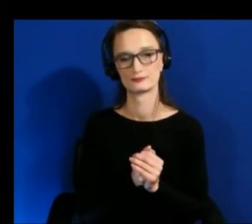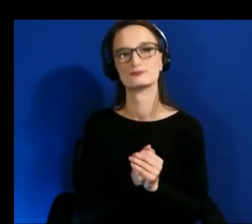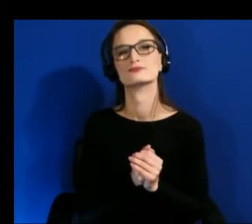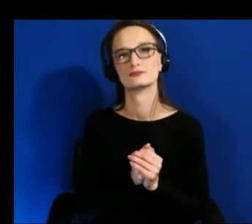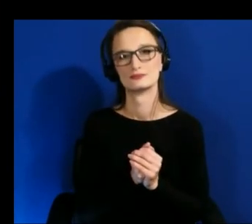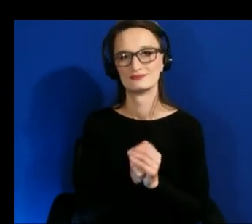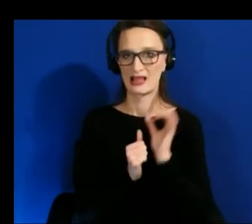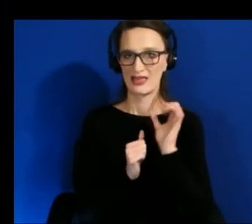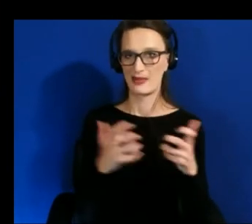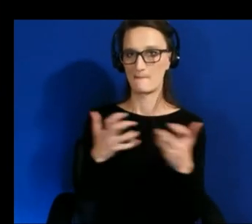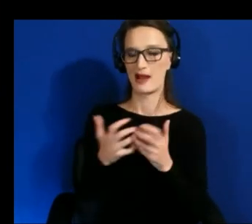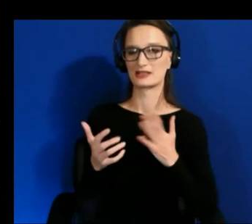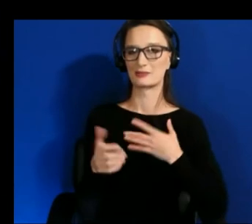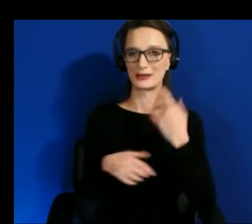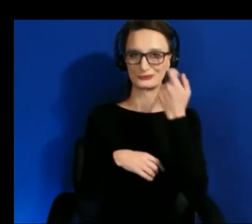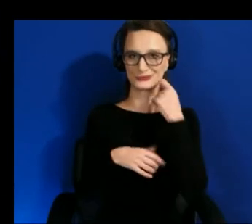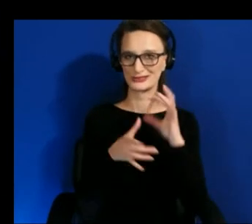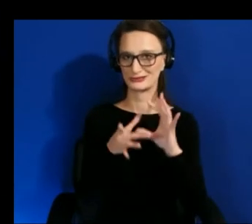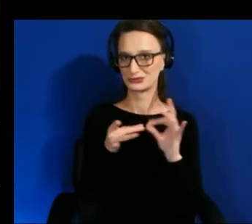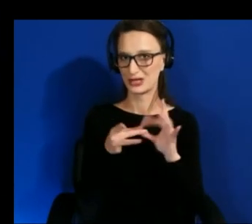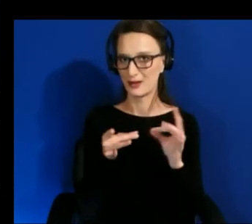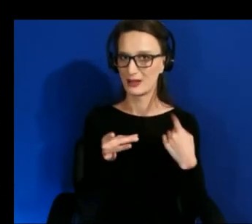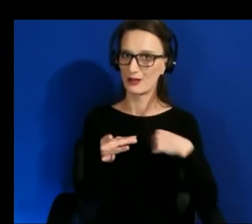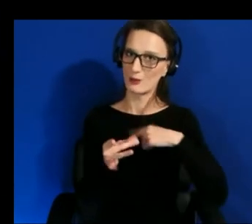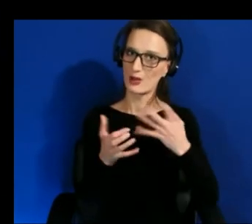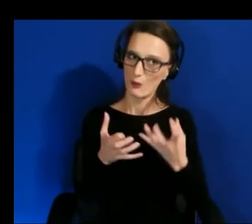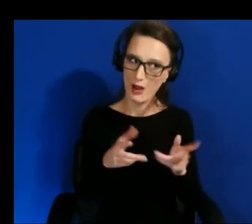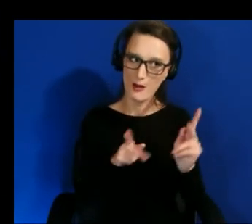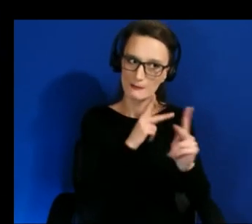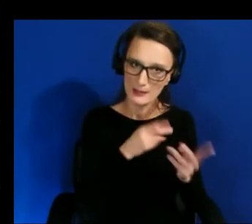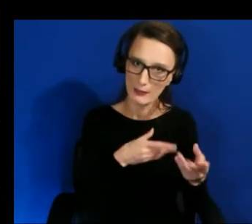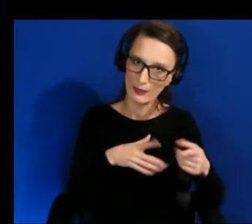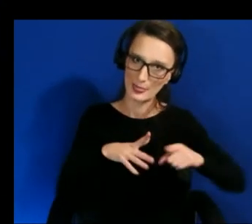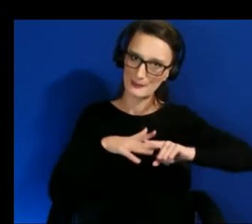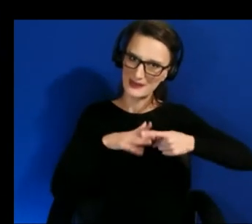to involve people very early on in just figuring out what the challenges are that they're currently